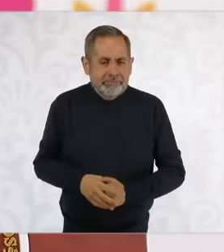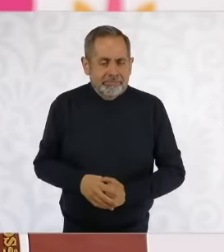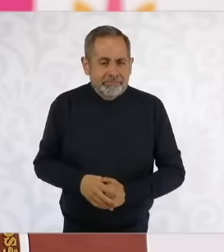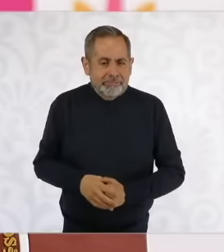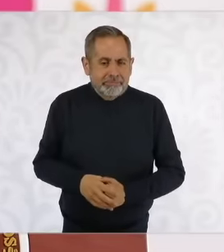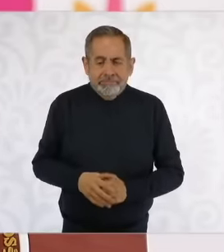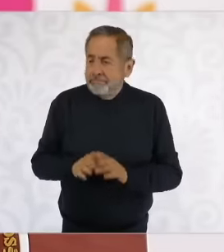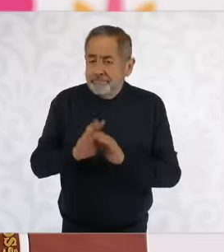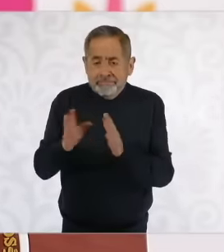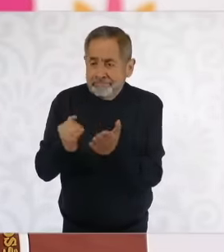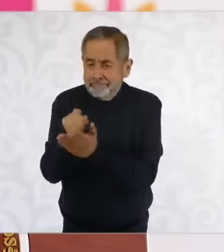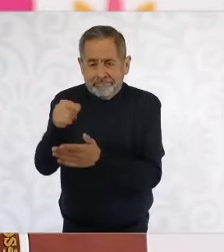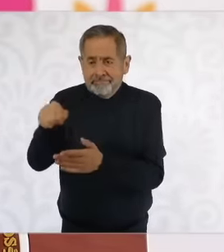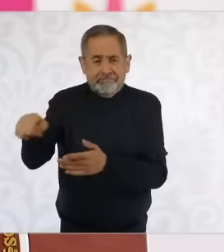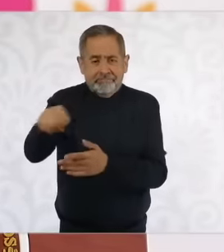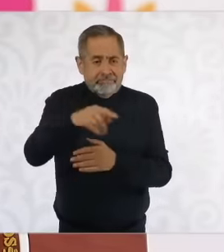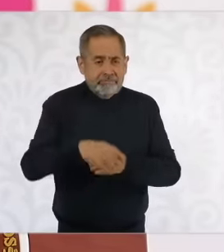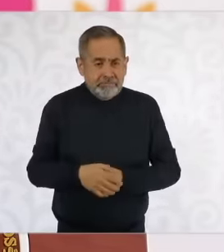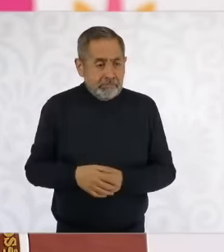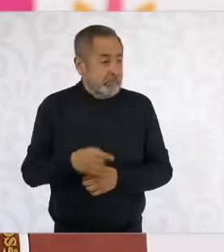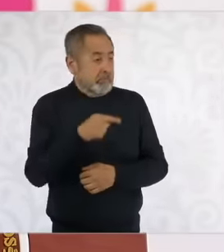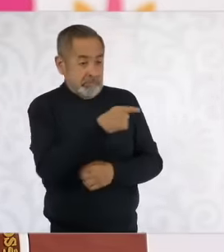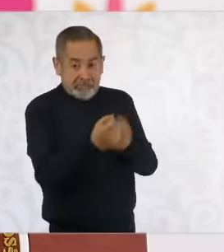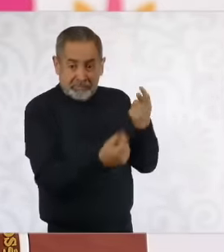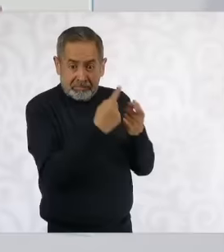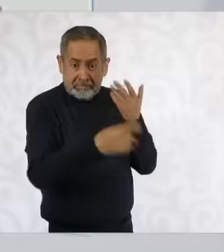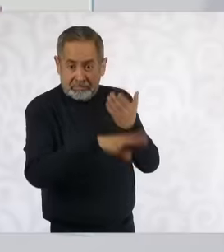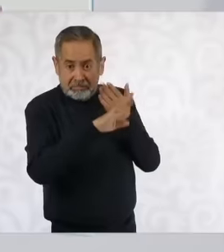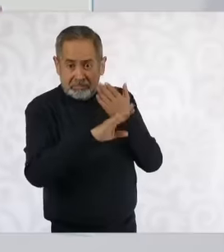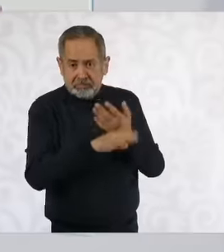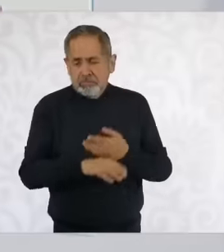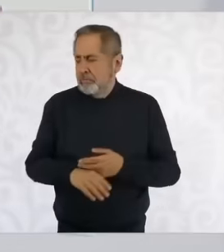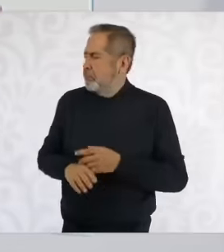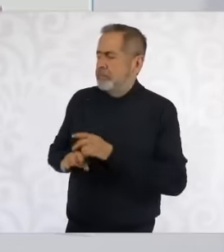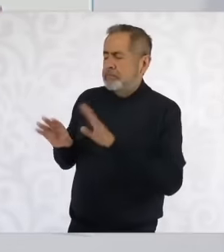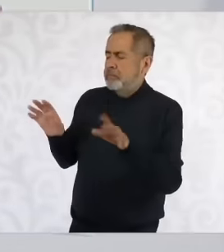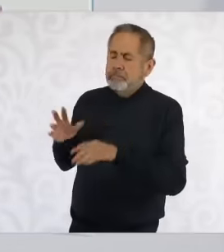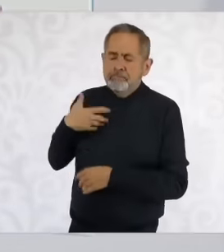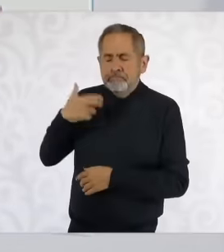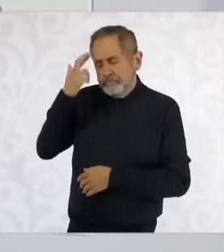some who were against our Diego Balader already said it is a Constitution,